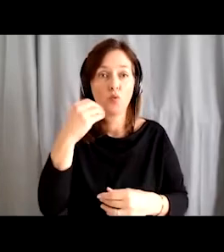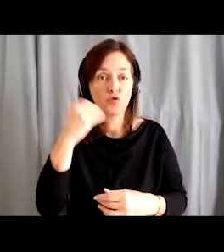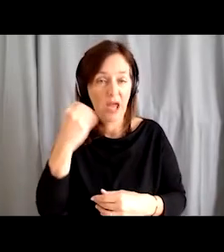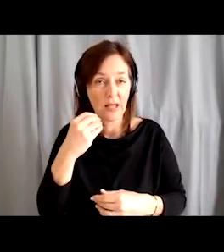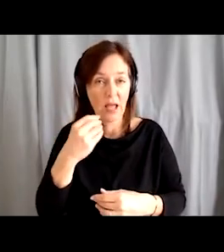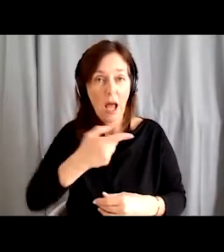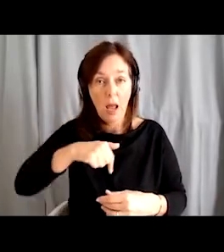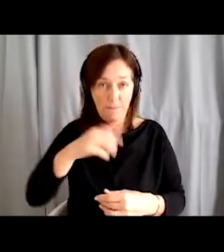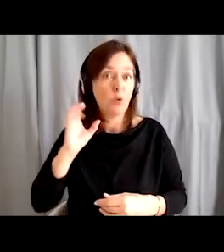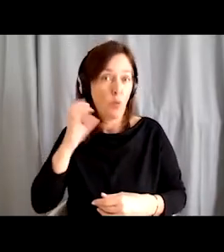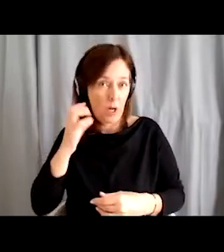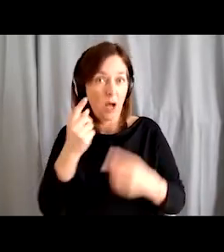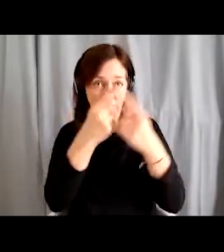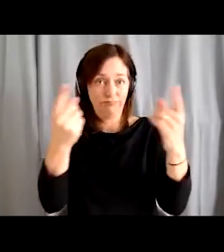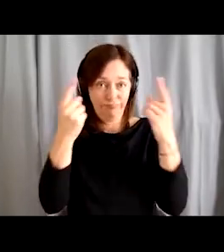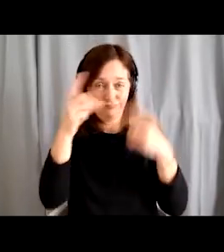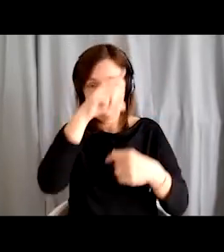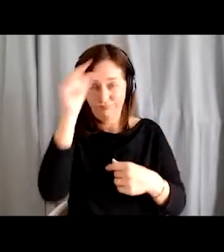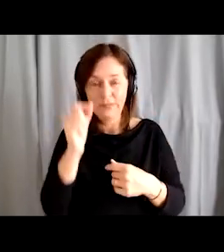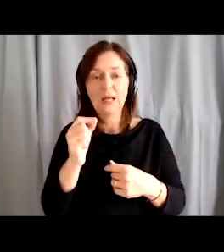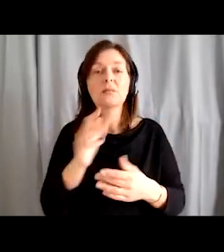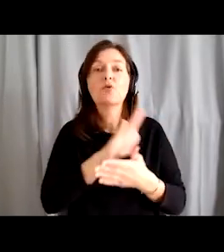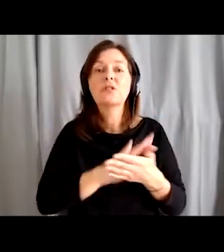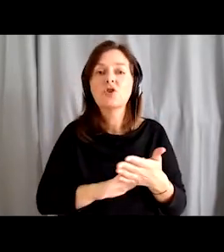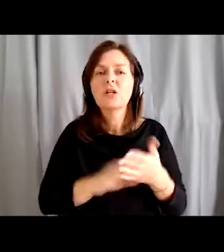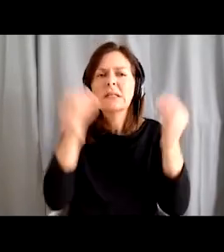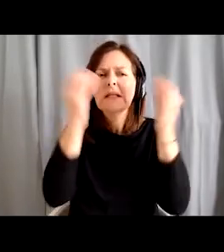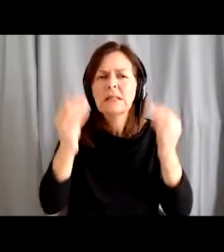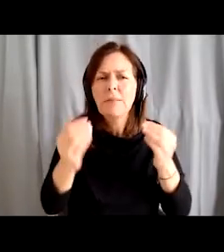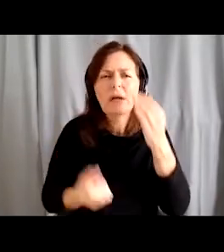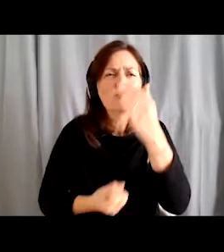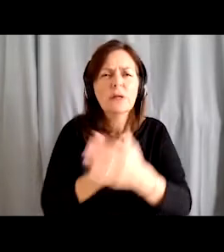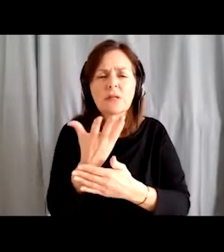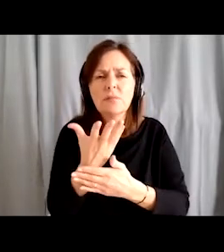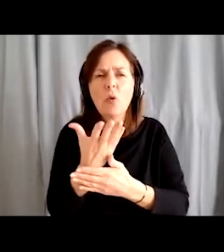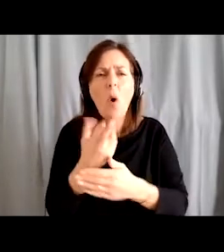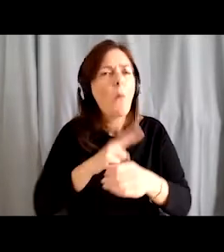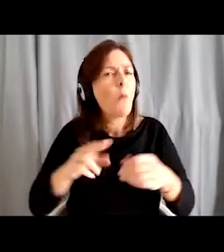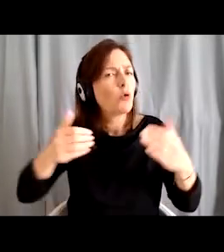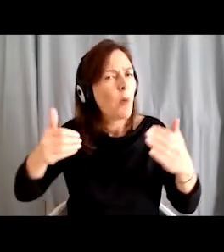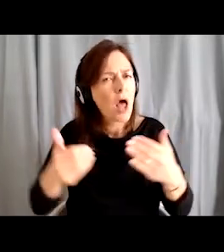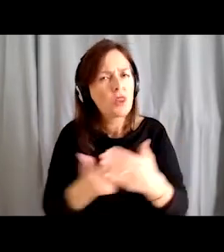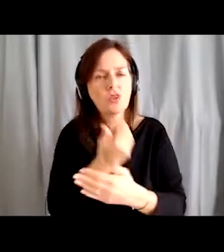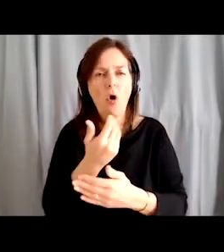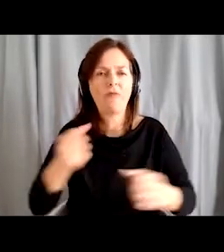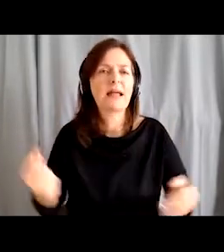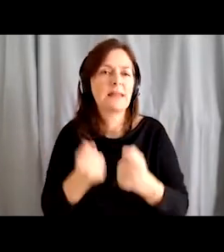we began the systematic development of an entirely new activity of intergenerational integration.